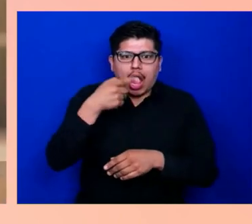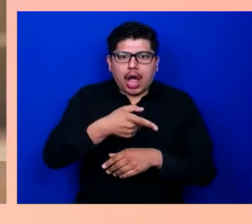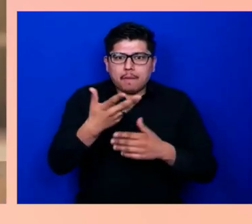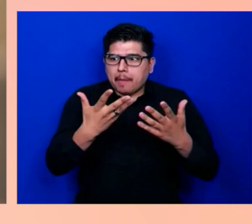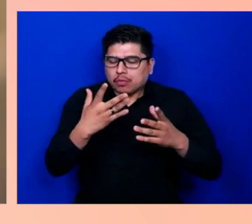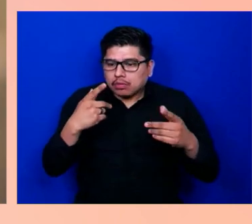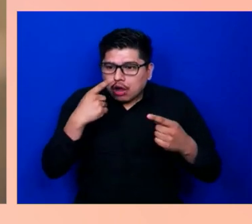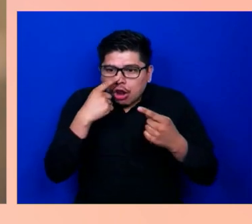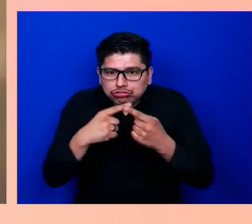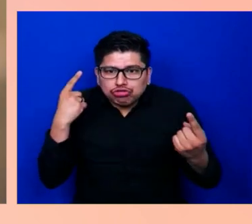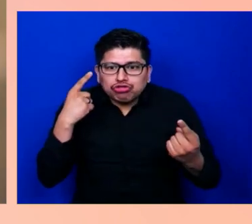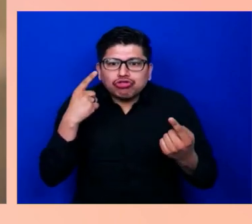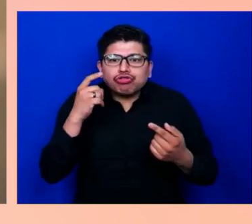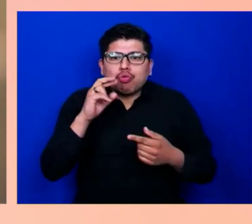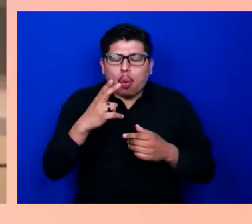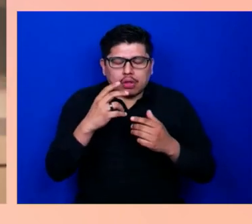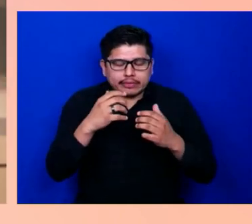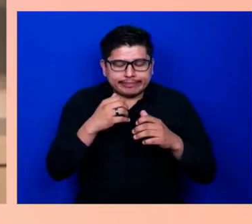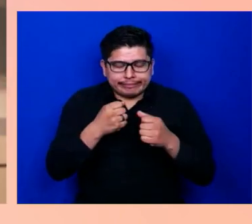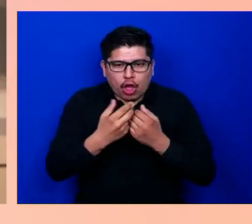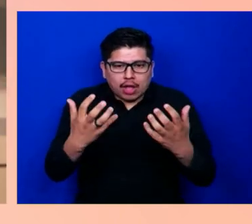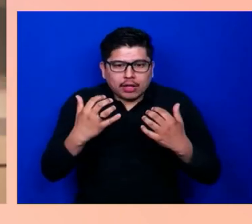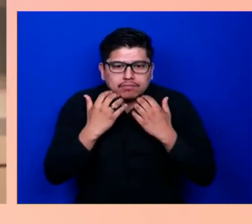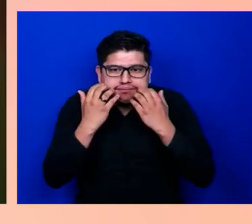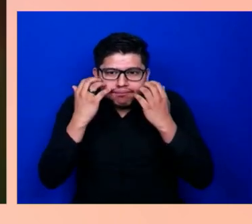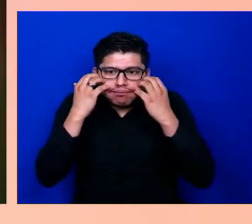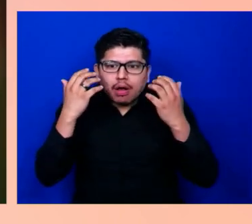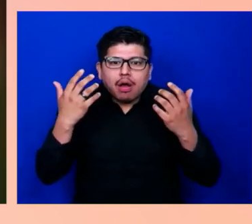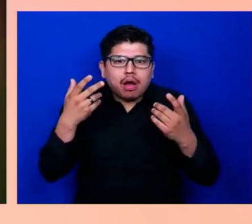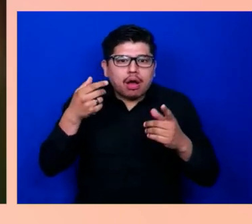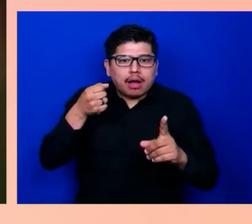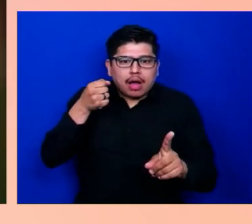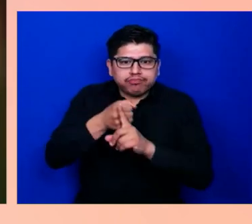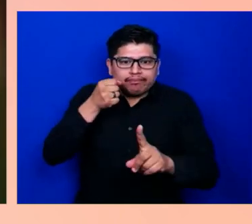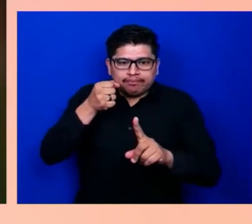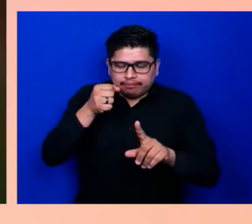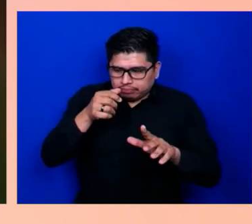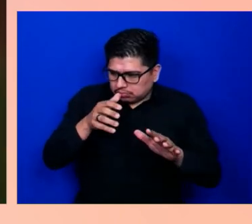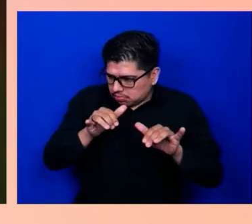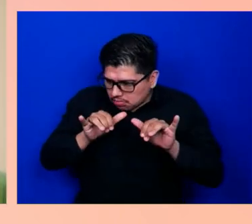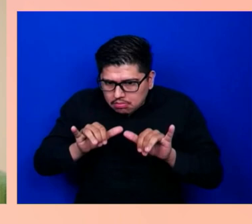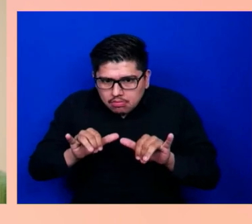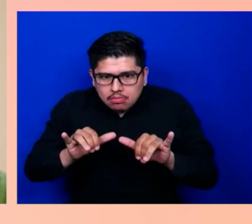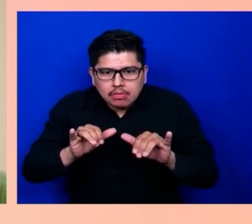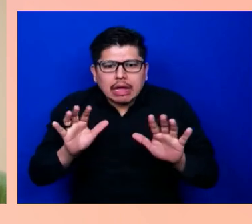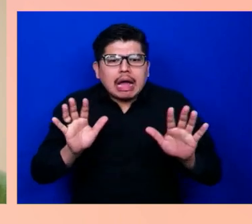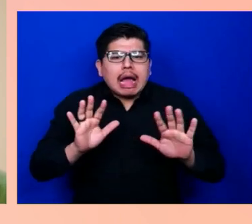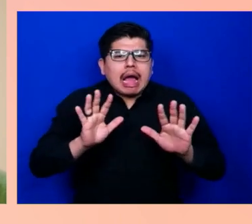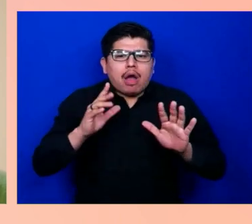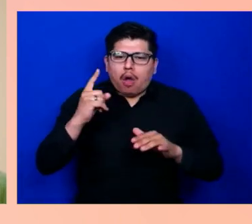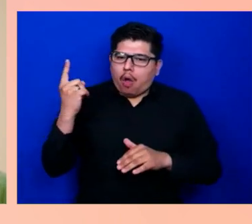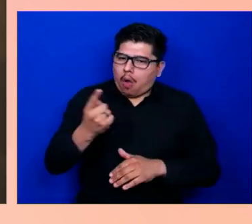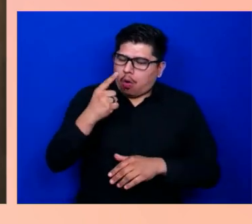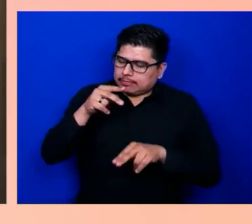Wait, break into hives? Always read the label, that's what they say, but not everybody reads the